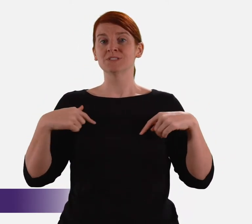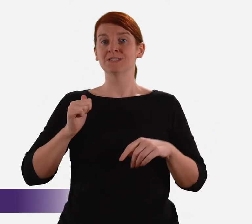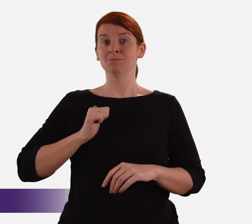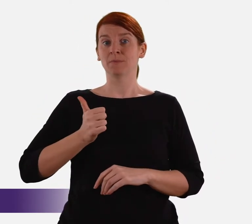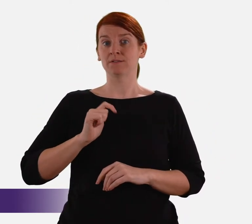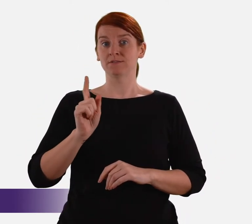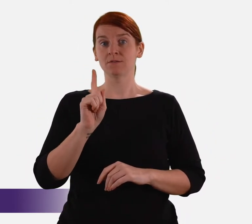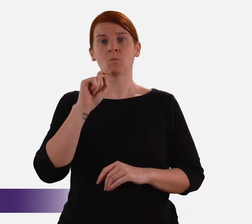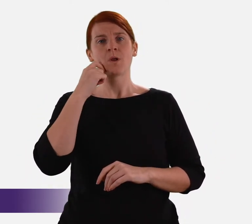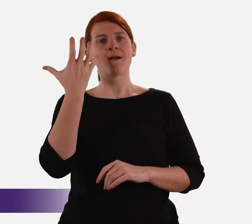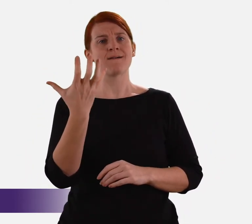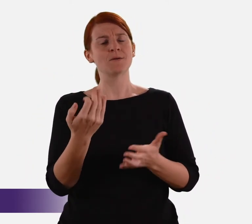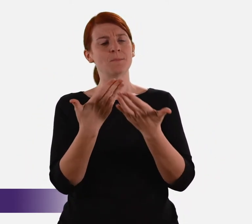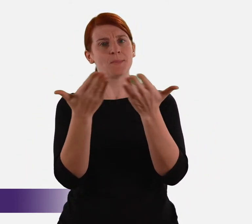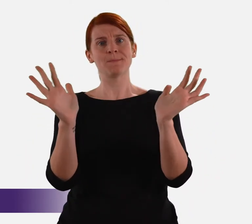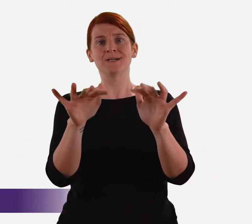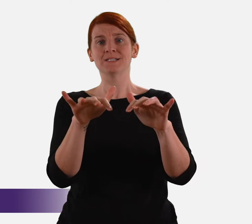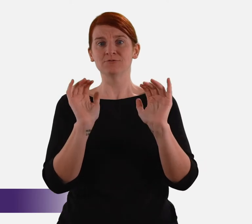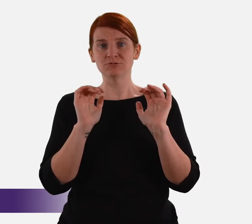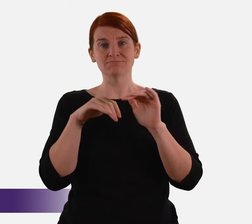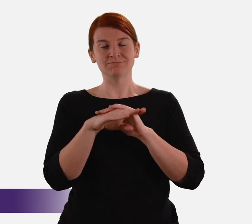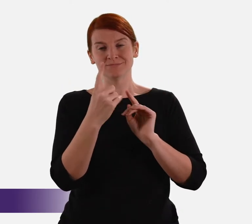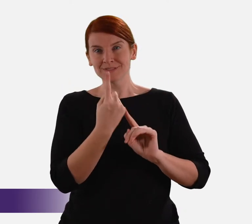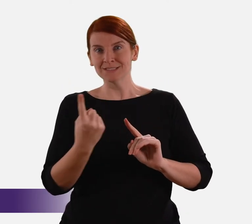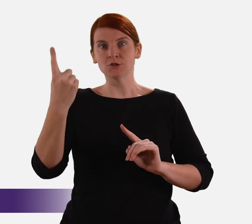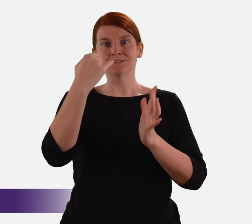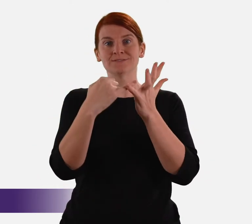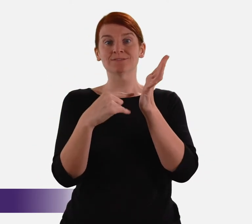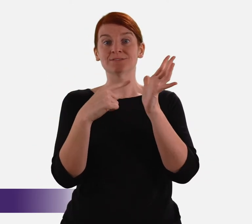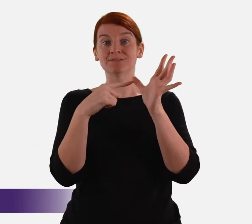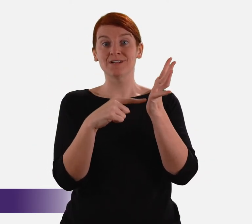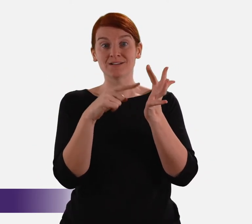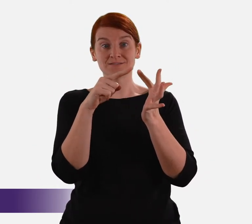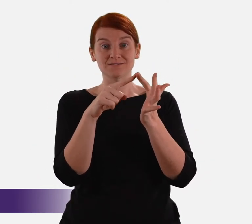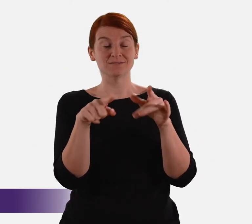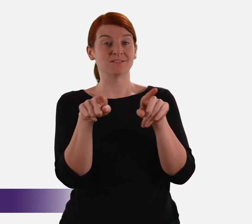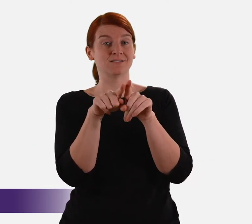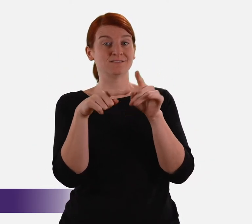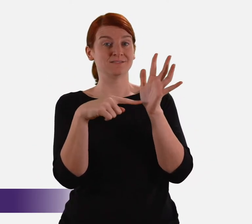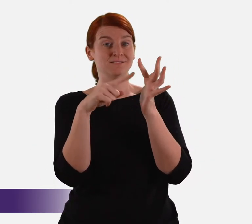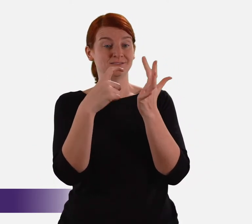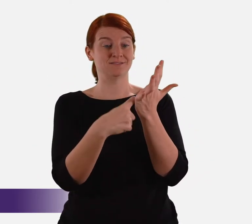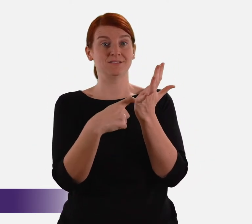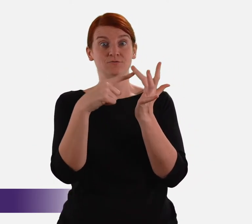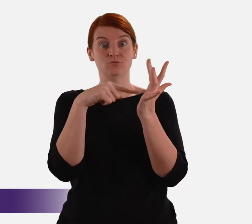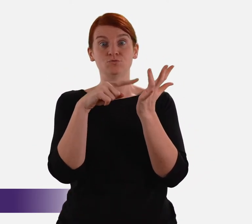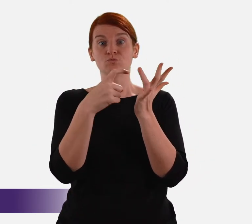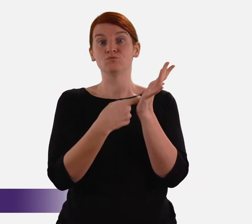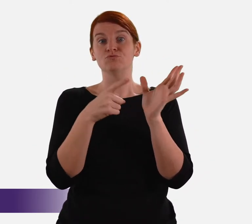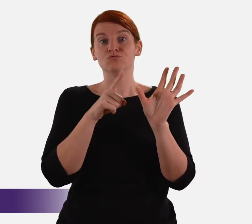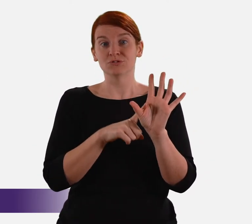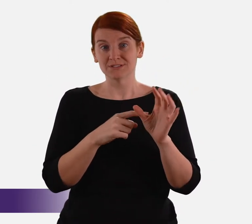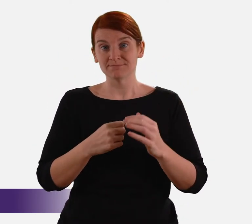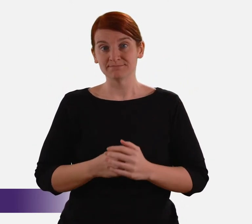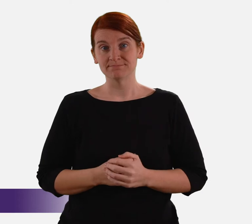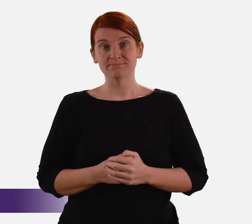We expect that there will be public hearings in each State and Territory